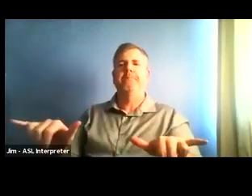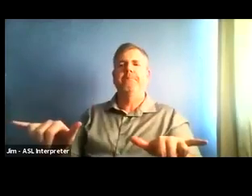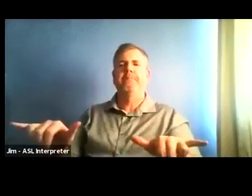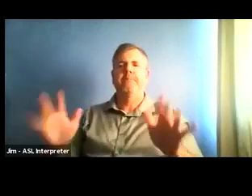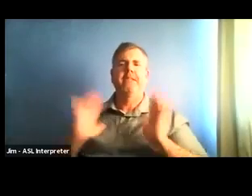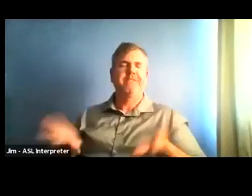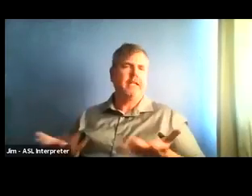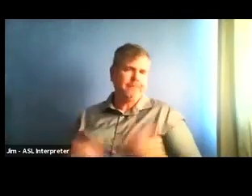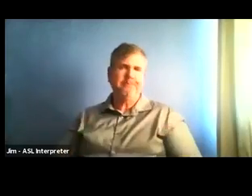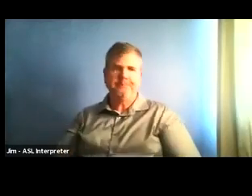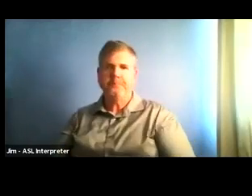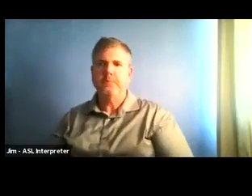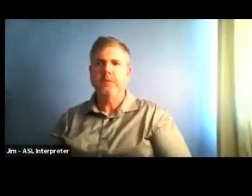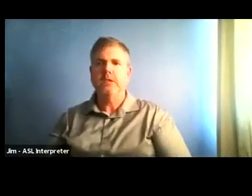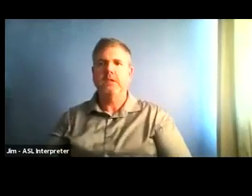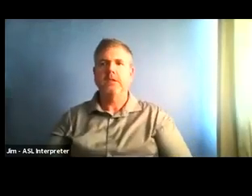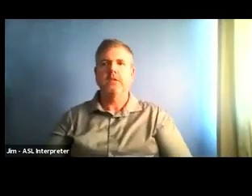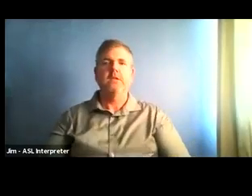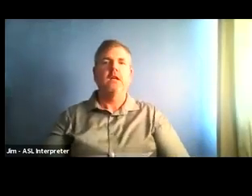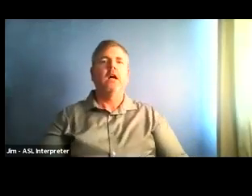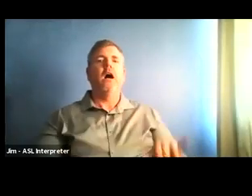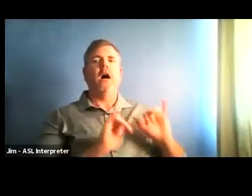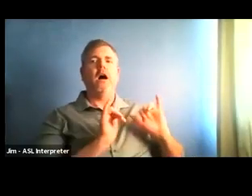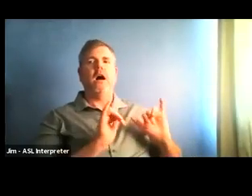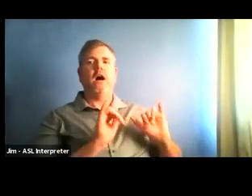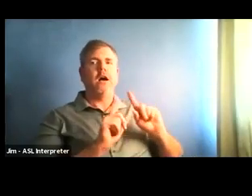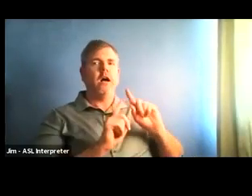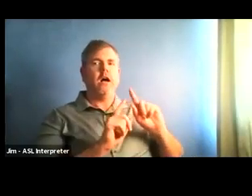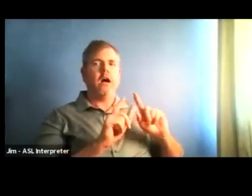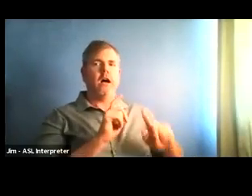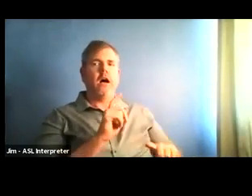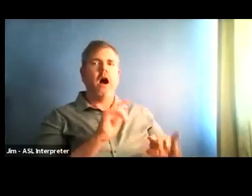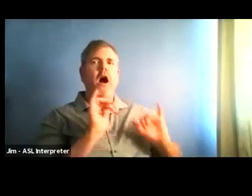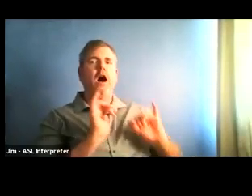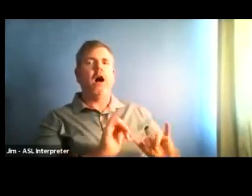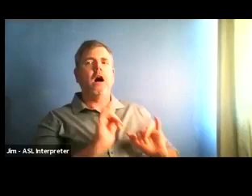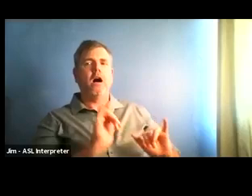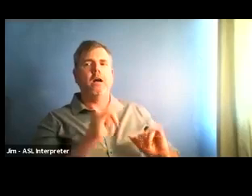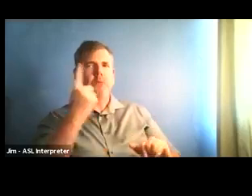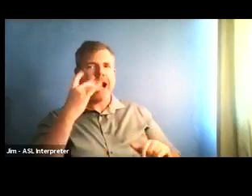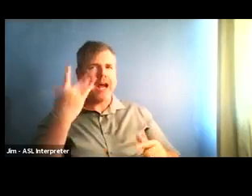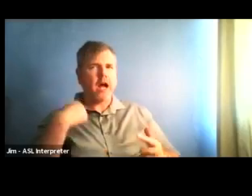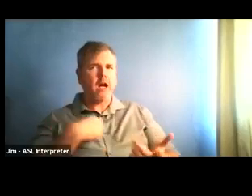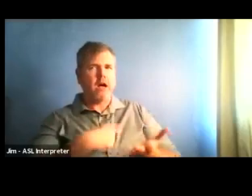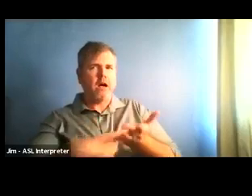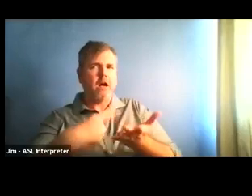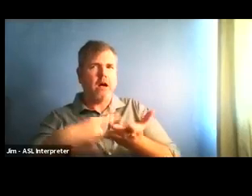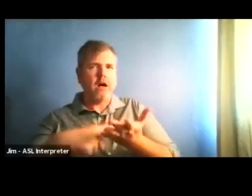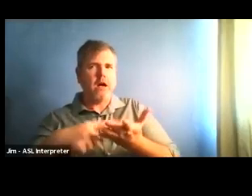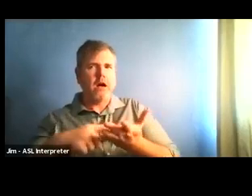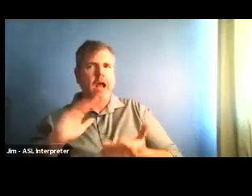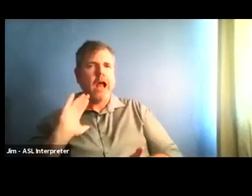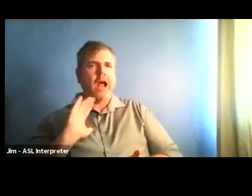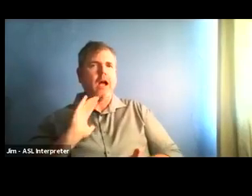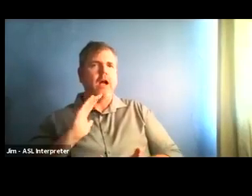conversation that I've been having with our local Junior College Slidell's. And I think that they were kind of holding back on that.